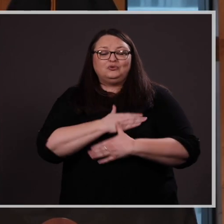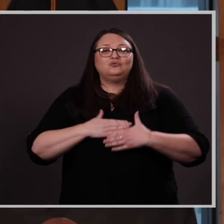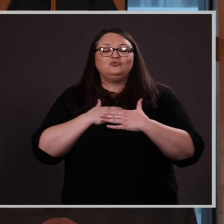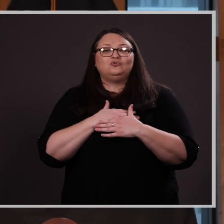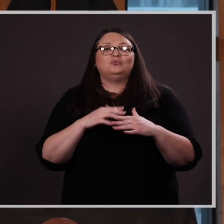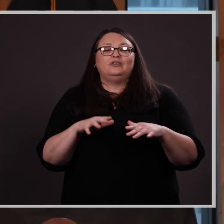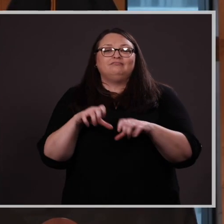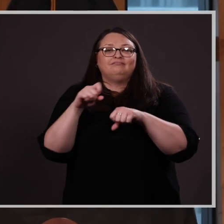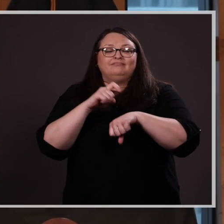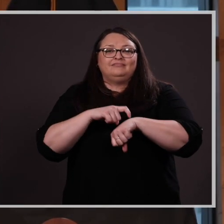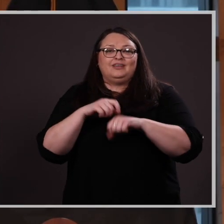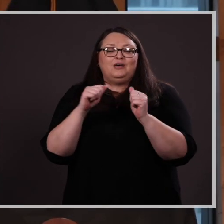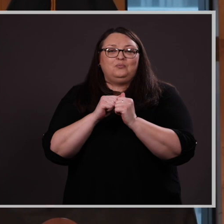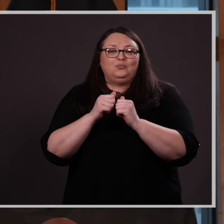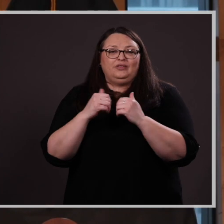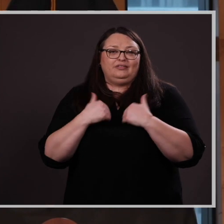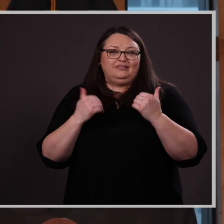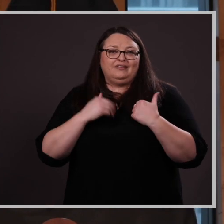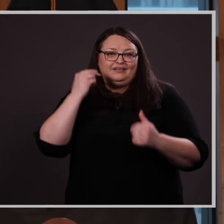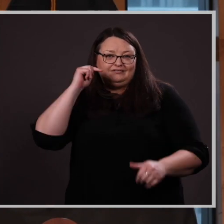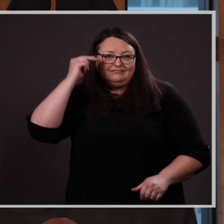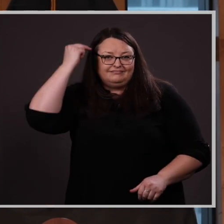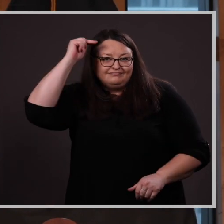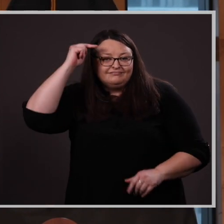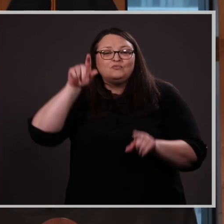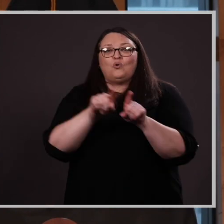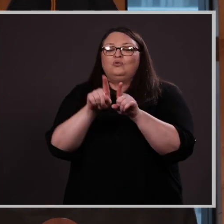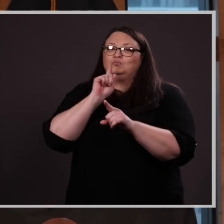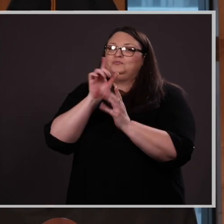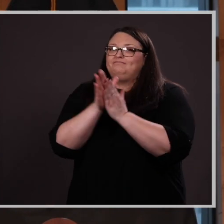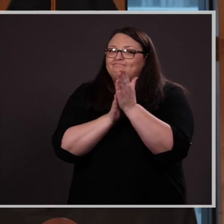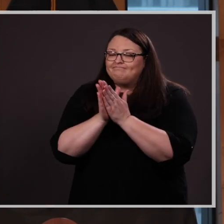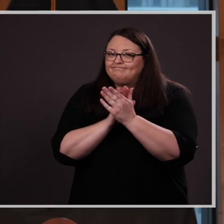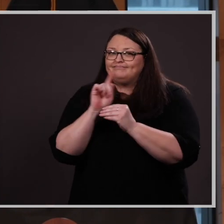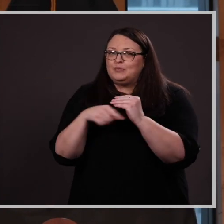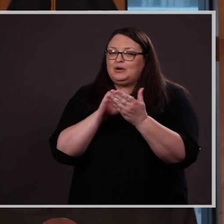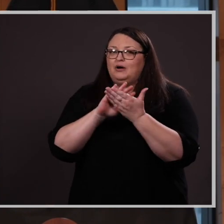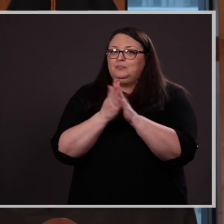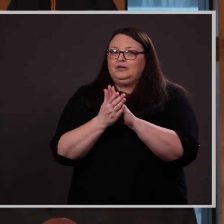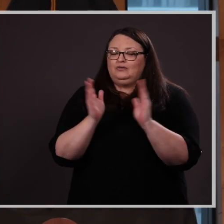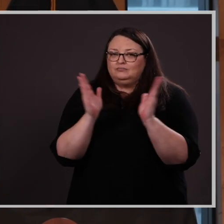time with her young niece and nephew. She is also passionate about being a small business